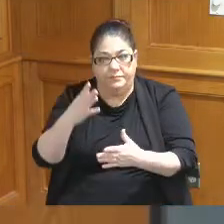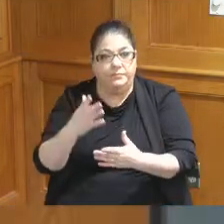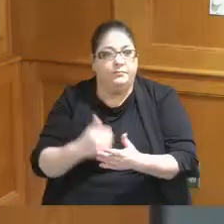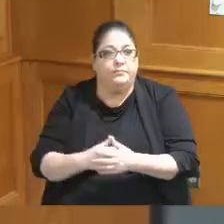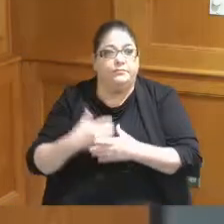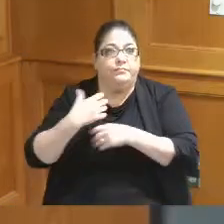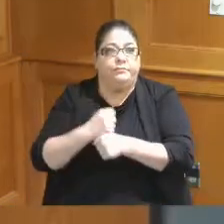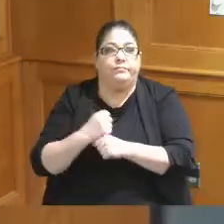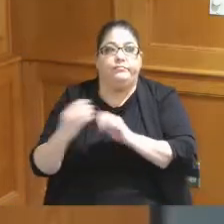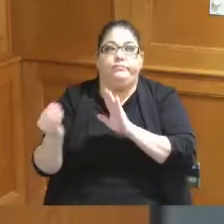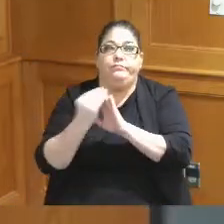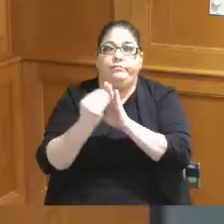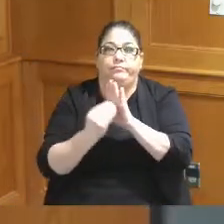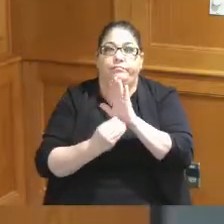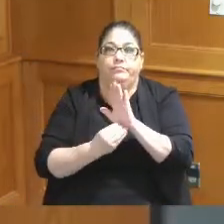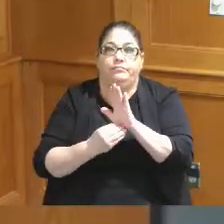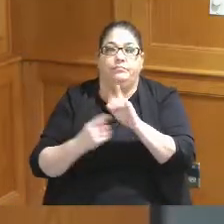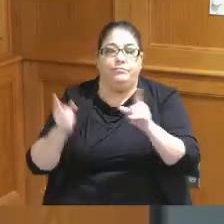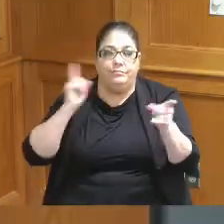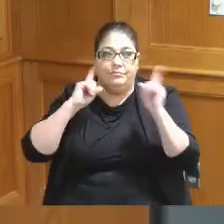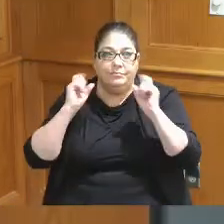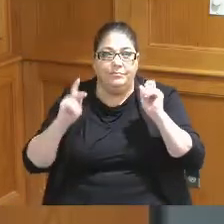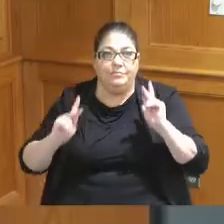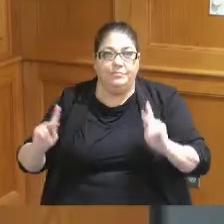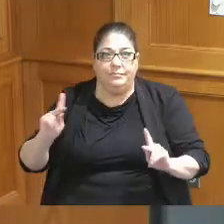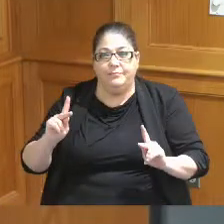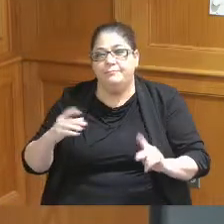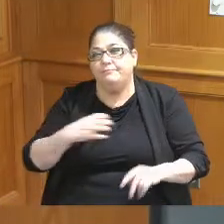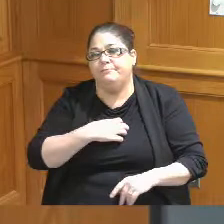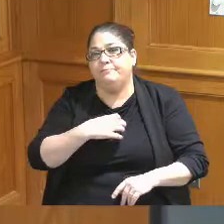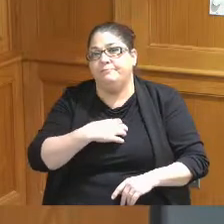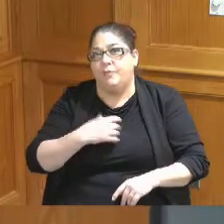just want to what I'm hearing from a lot of citizens is that we have a lot of priorities